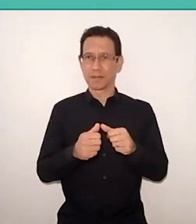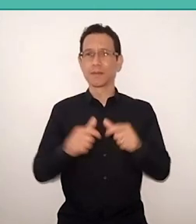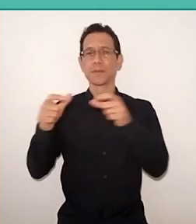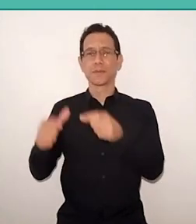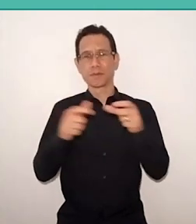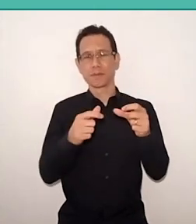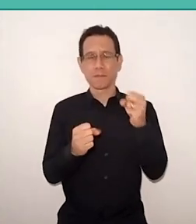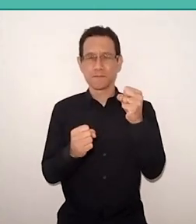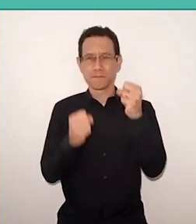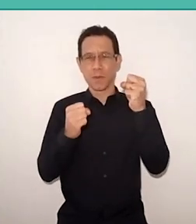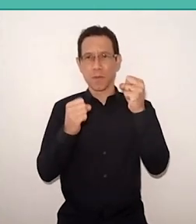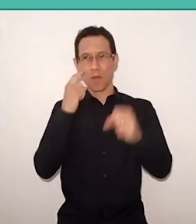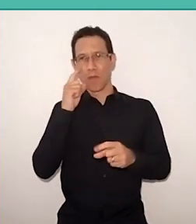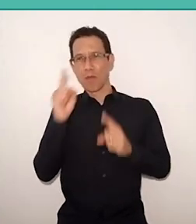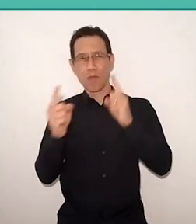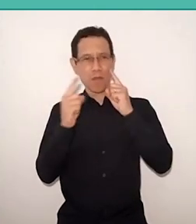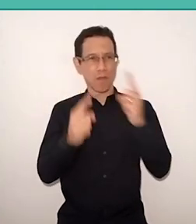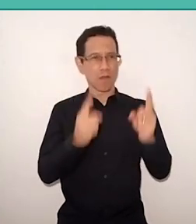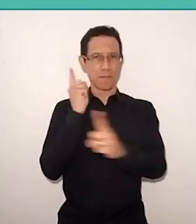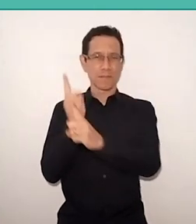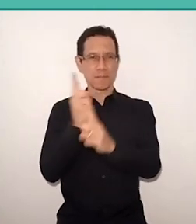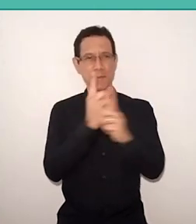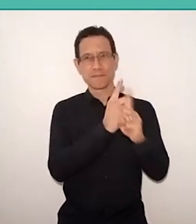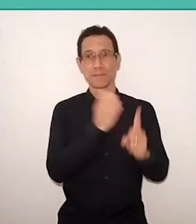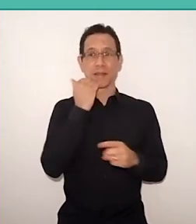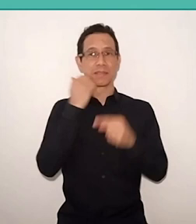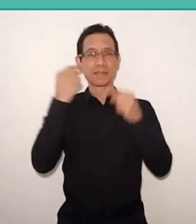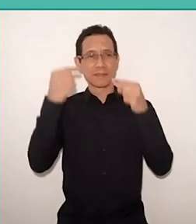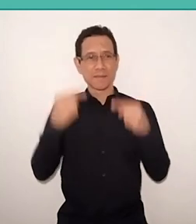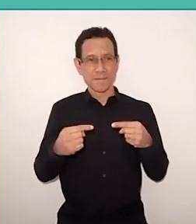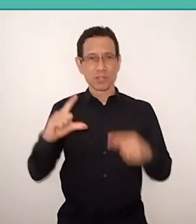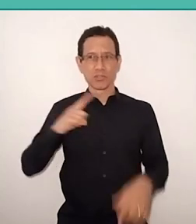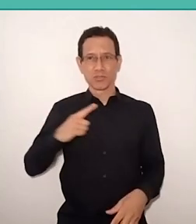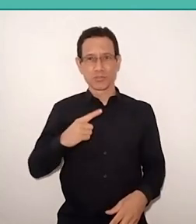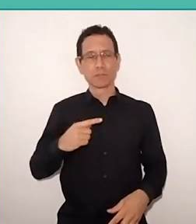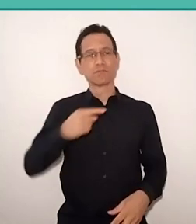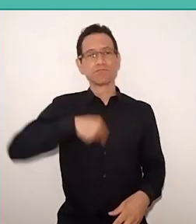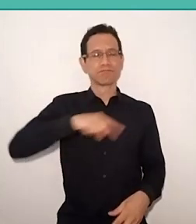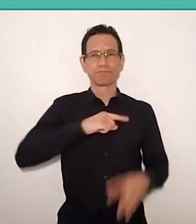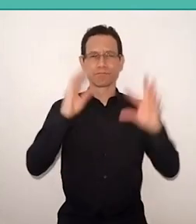reveals our challenges and provokes us to think and act in search of a better world.